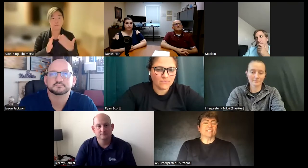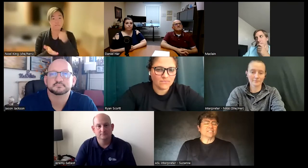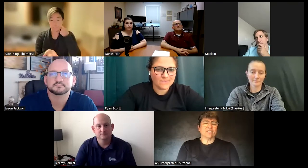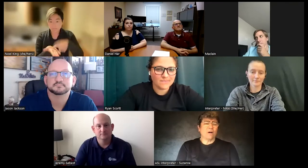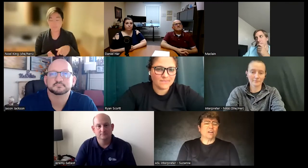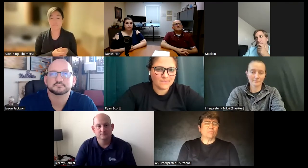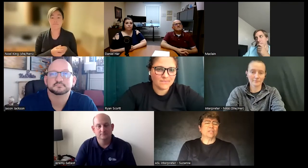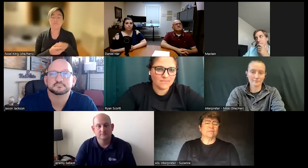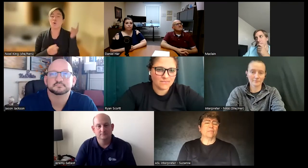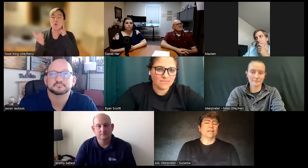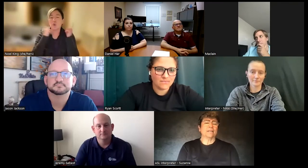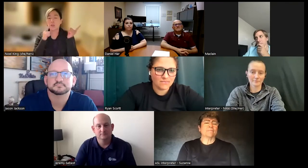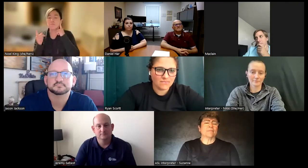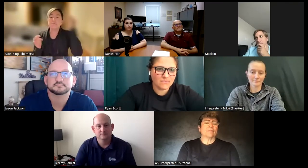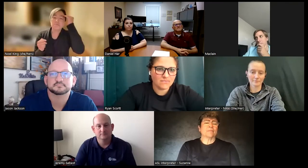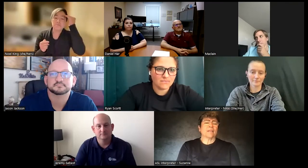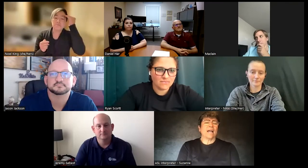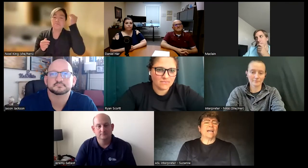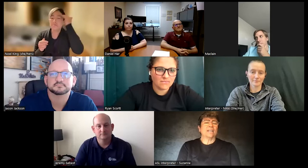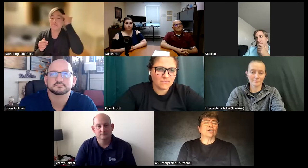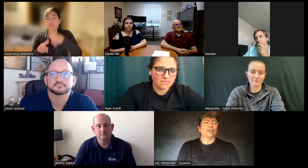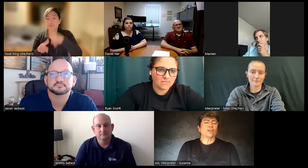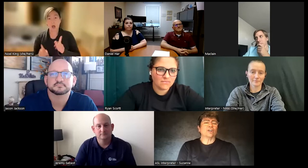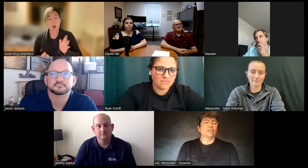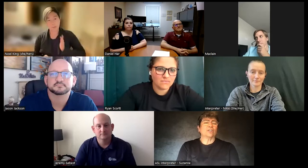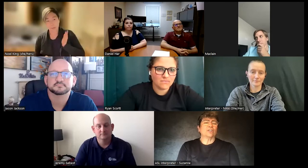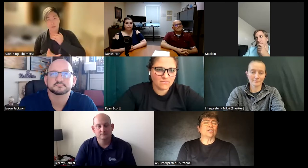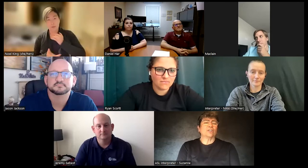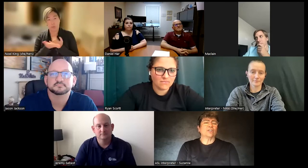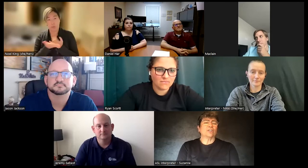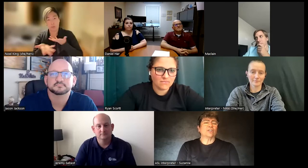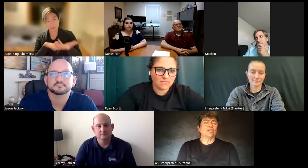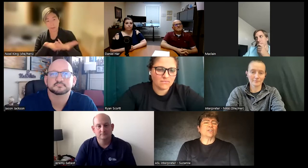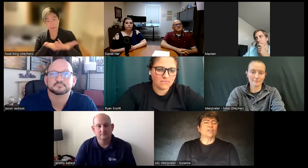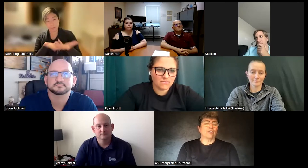small community but I had heard and I knew about some art